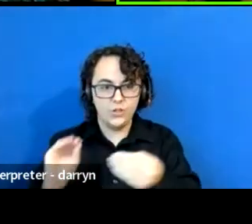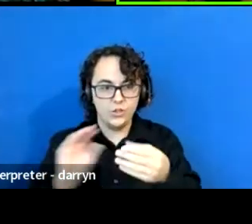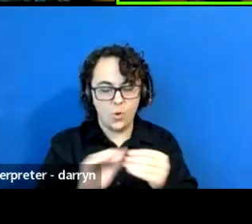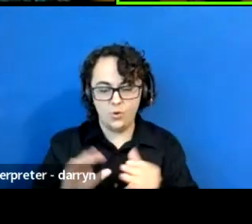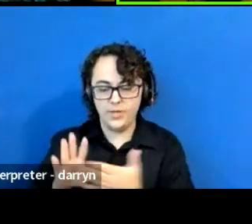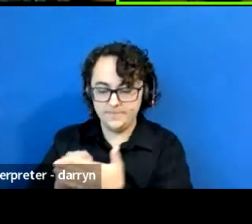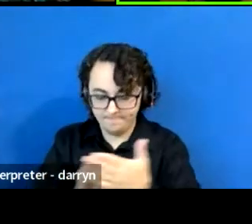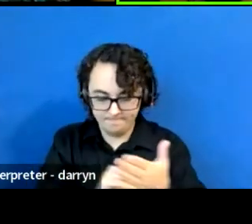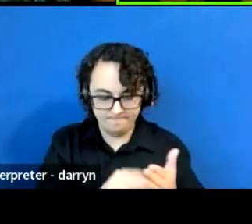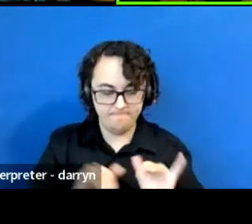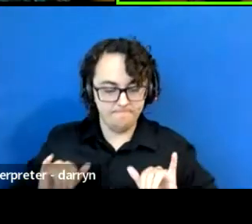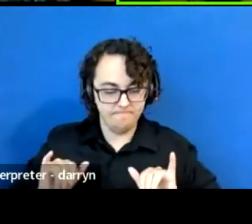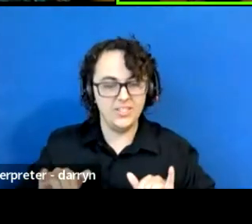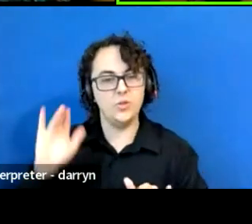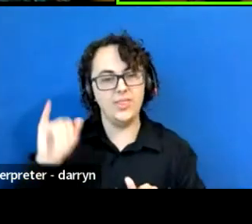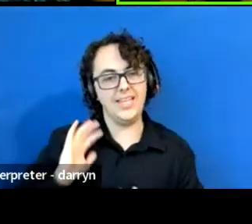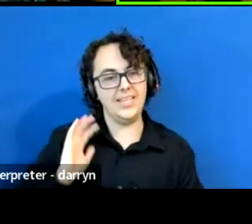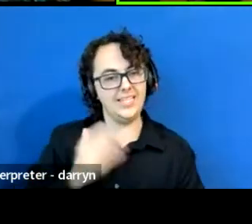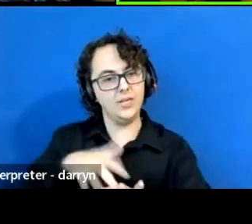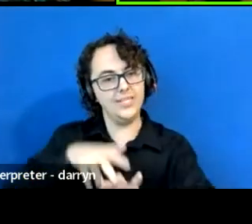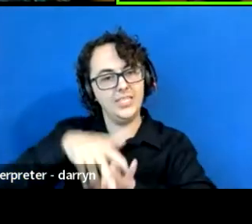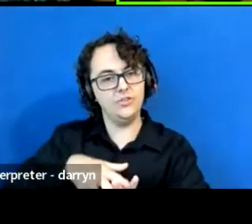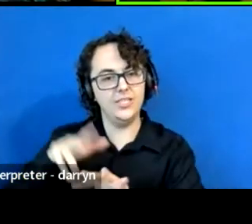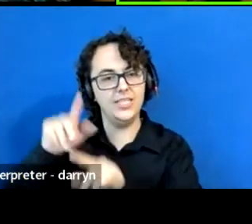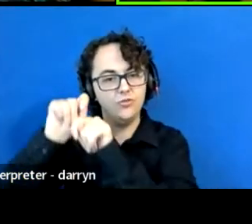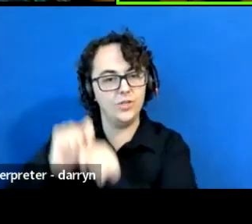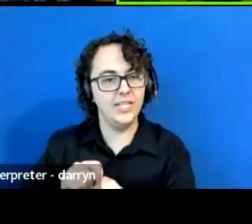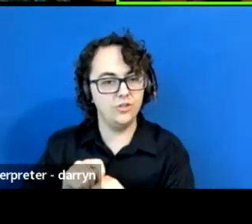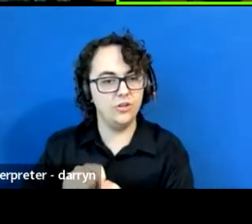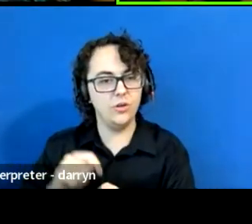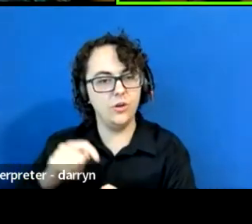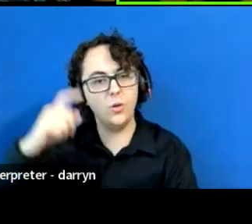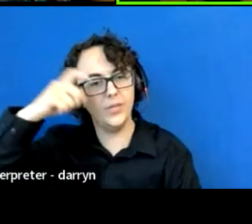in that way, just something as simple as maple syrup.